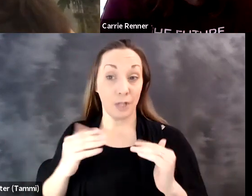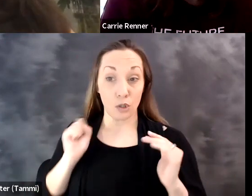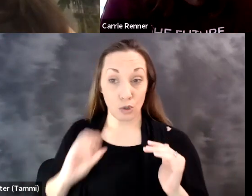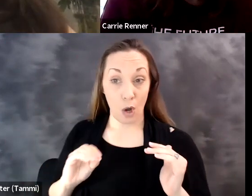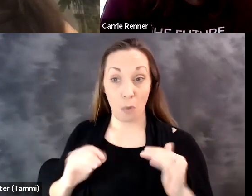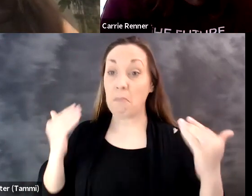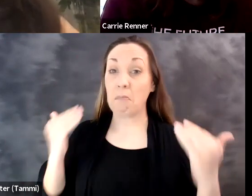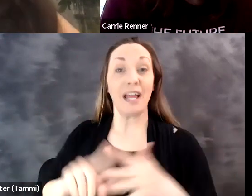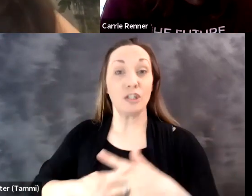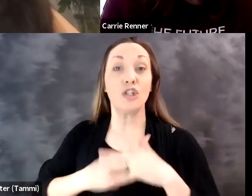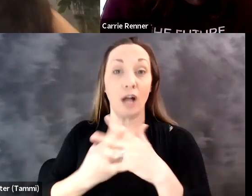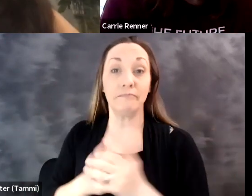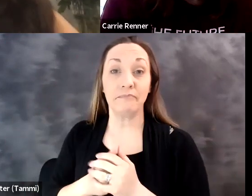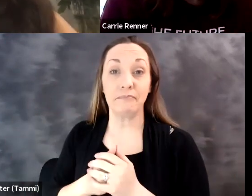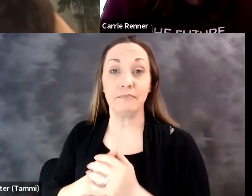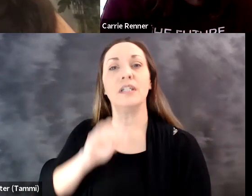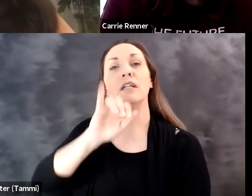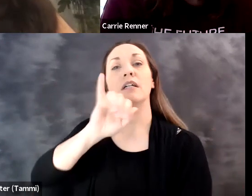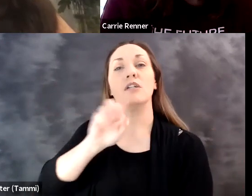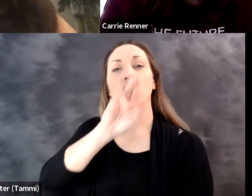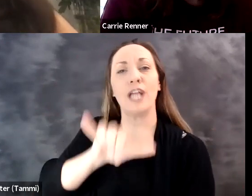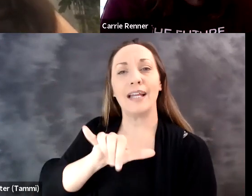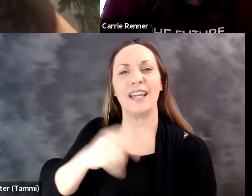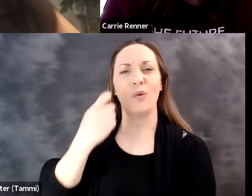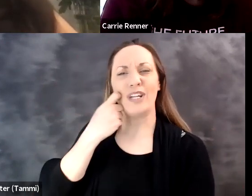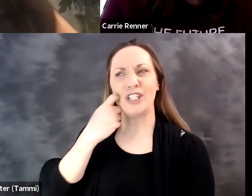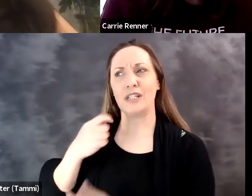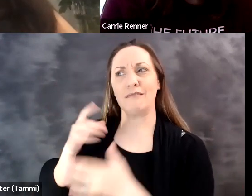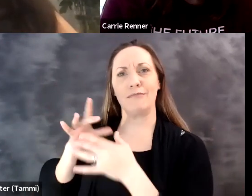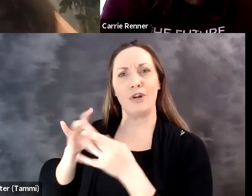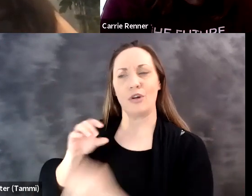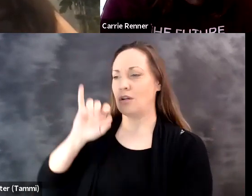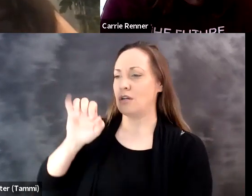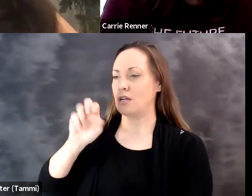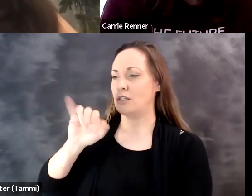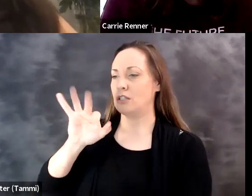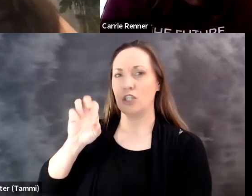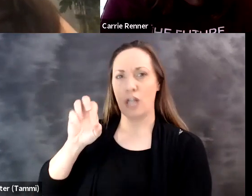you, I must say. So let's start from there.